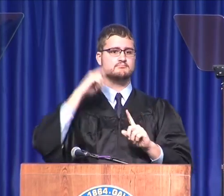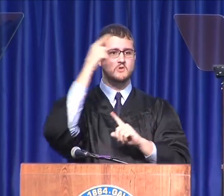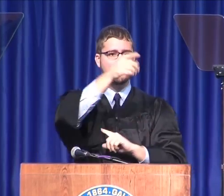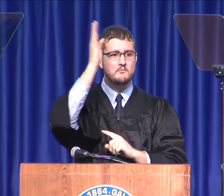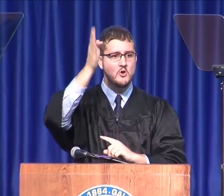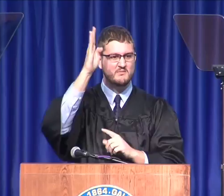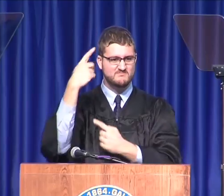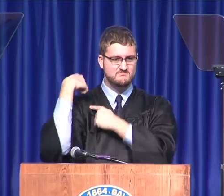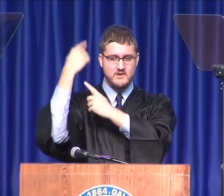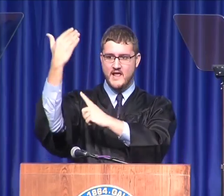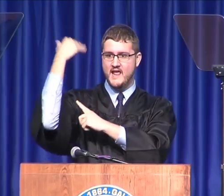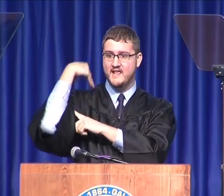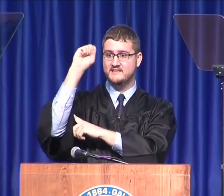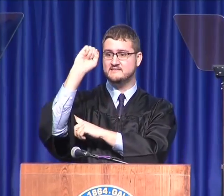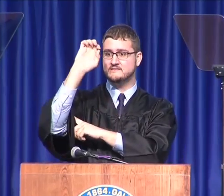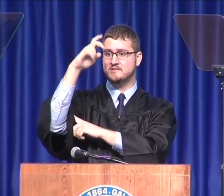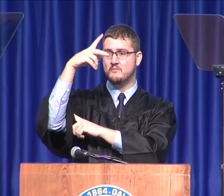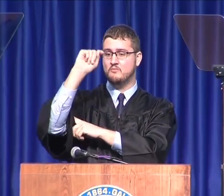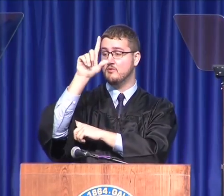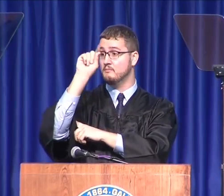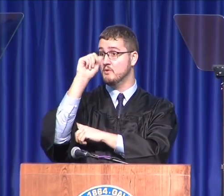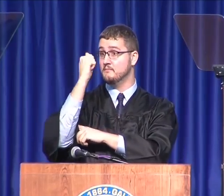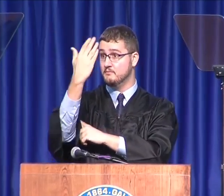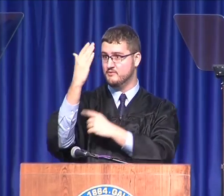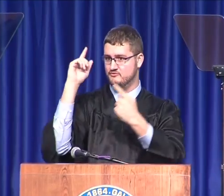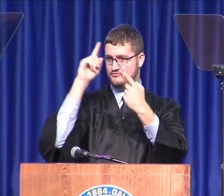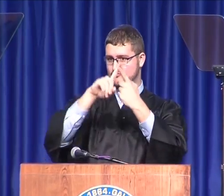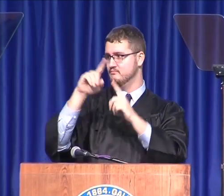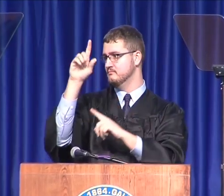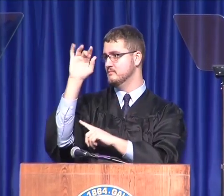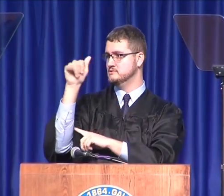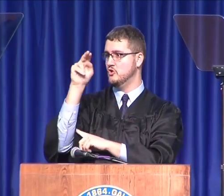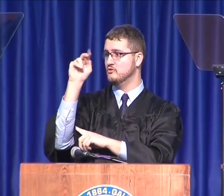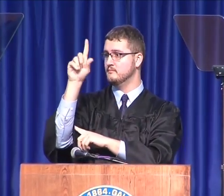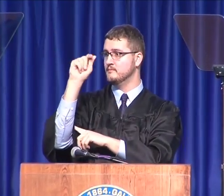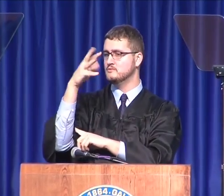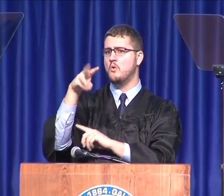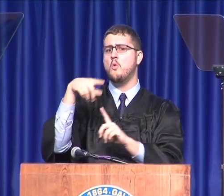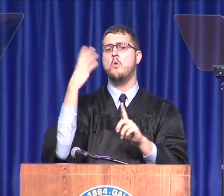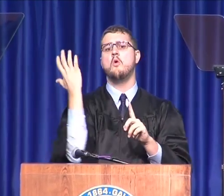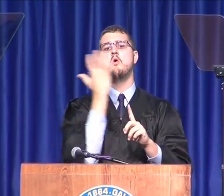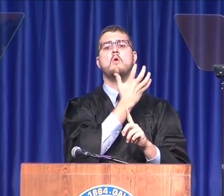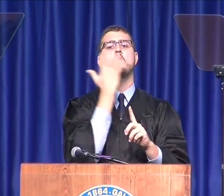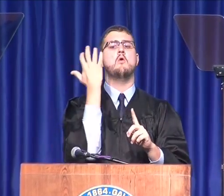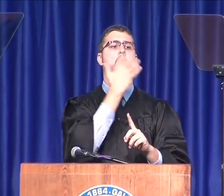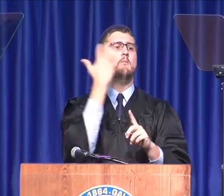[Trevor] 'Spring Awakening' was on Broadway from September 2015 to January 2016.